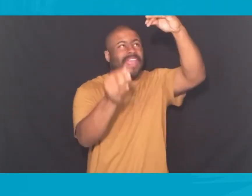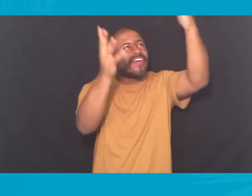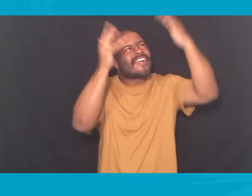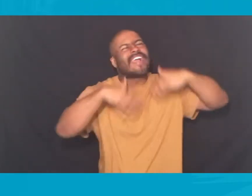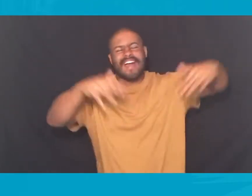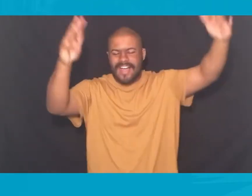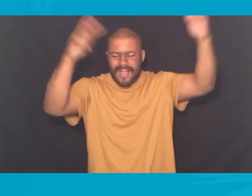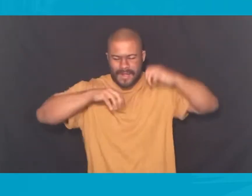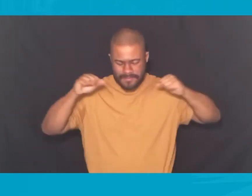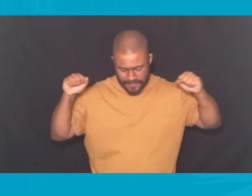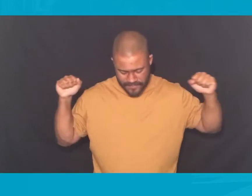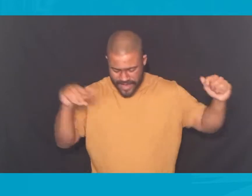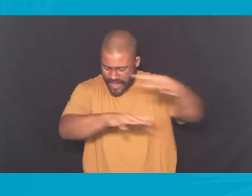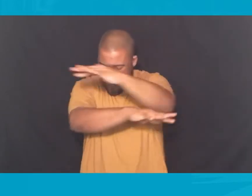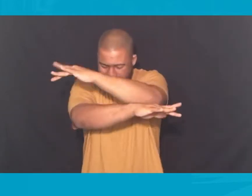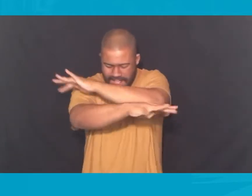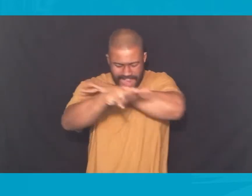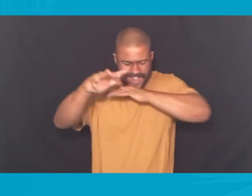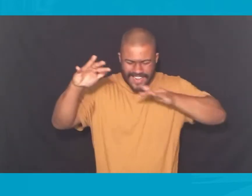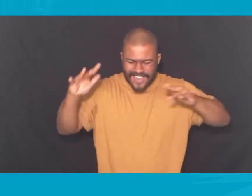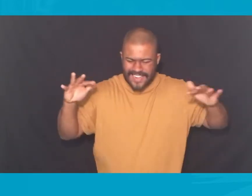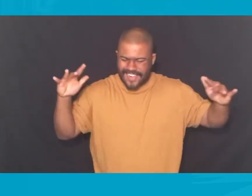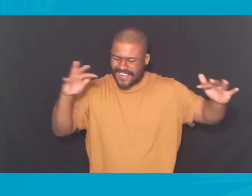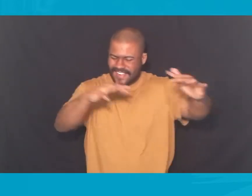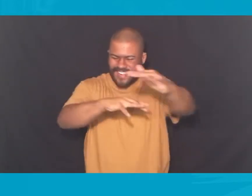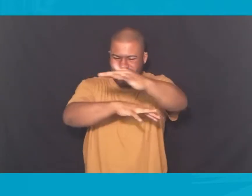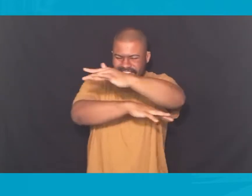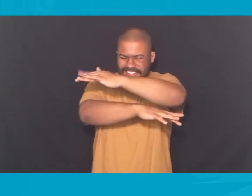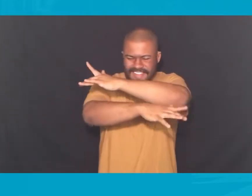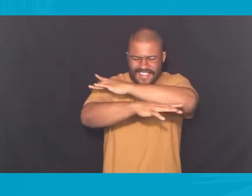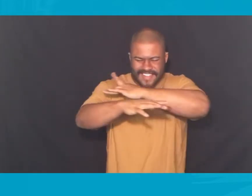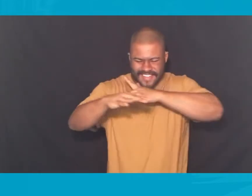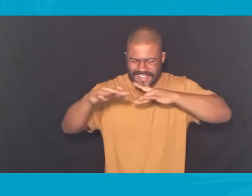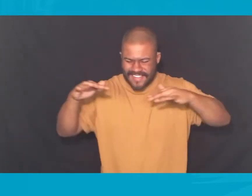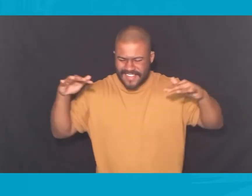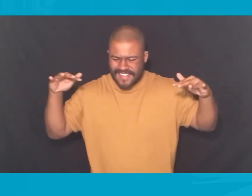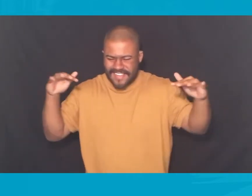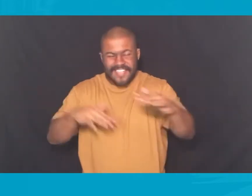Your Spirit come, fall on us